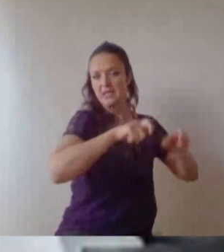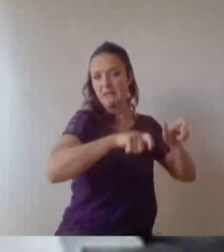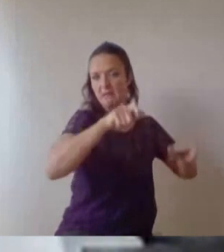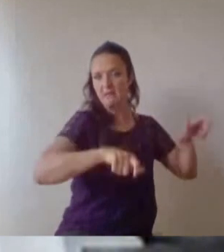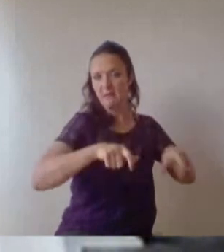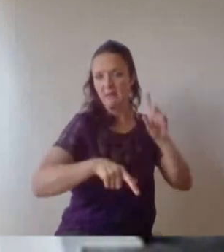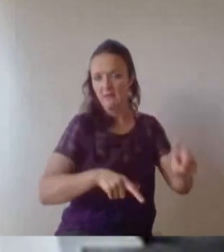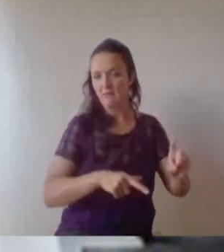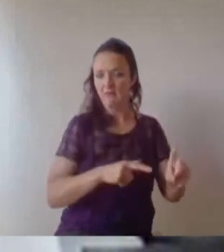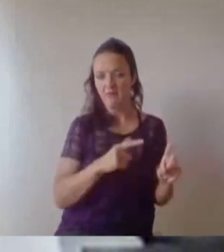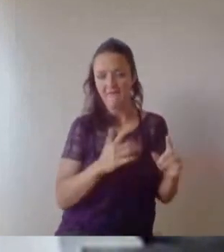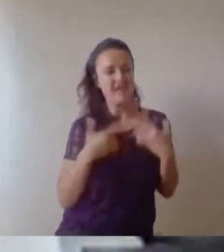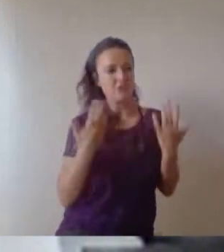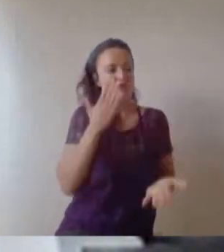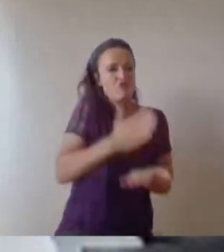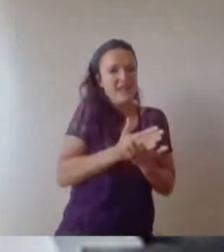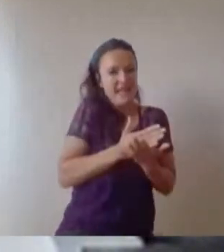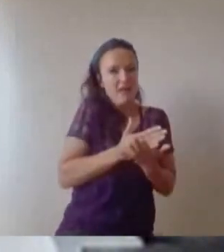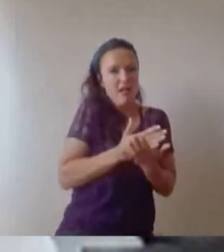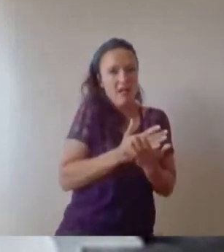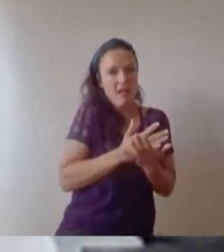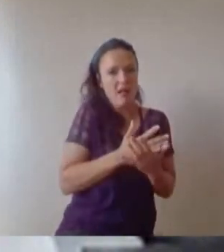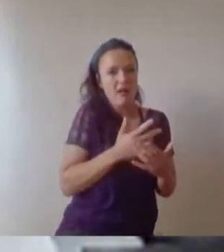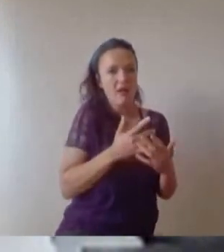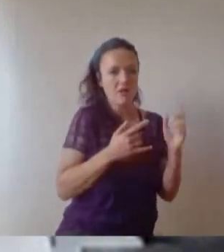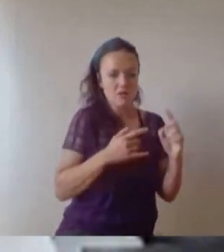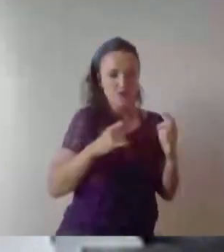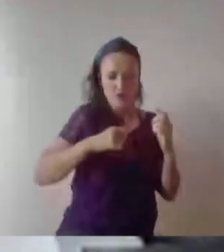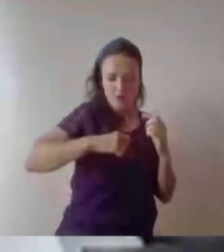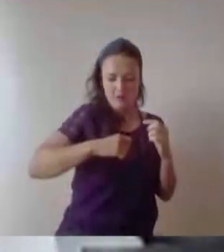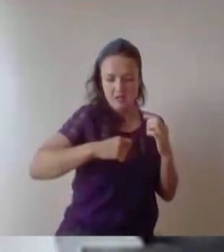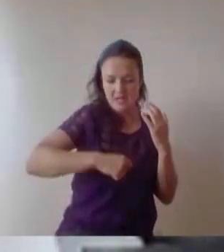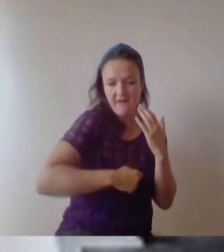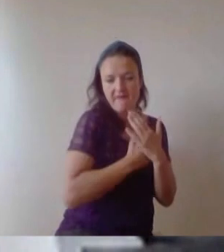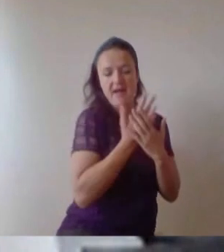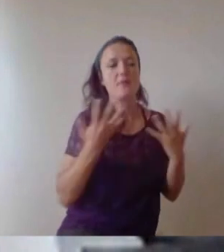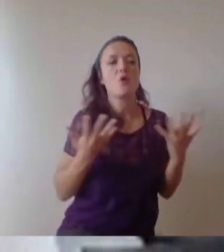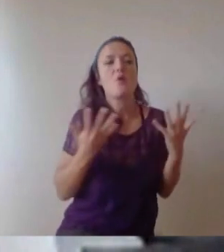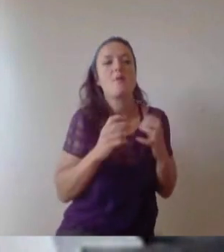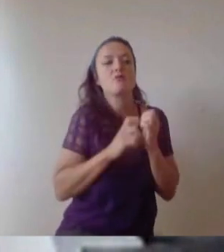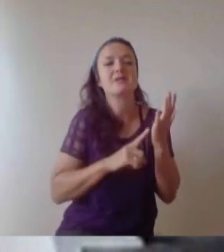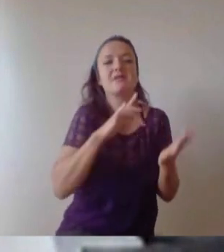growing as people in a beautiful, wonderful, vibrant, active city, that lets you understand perspectives,